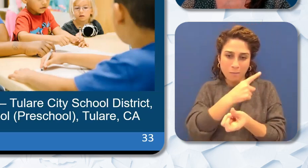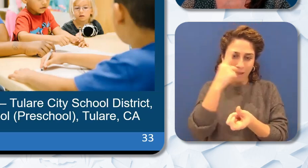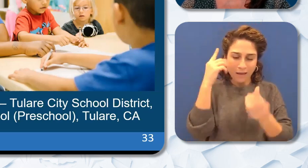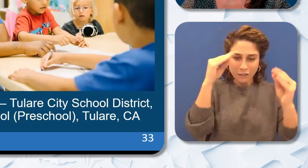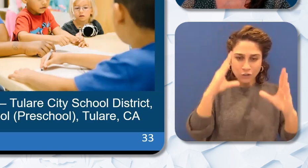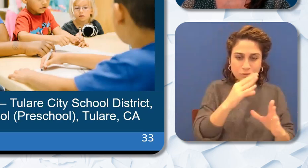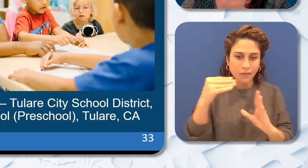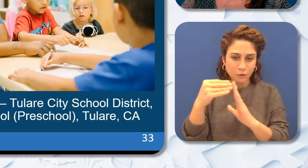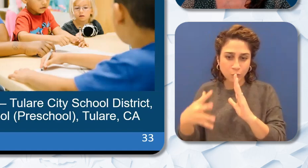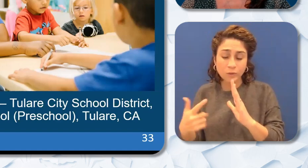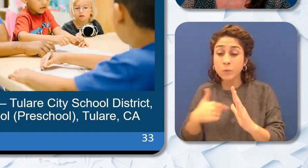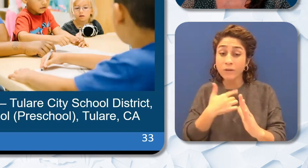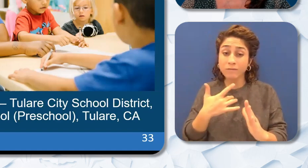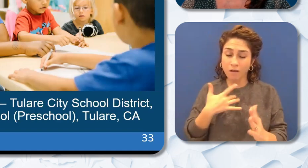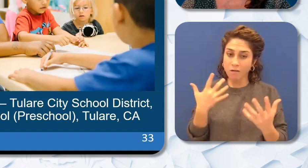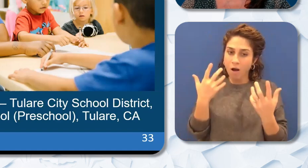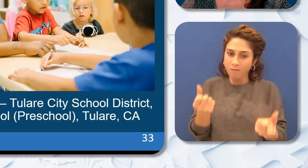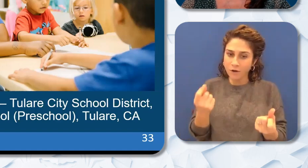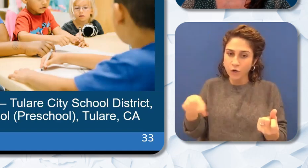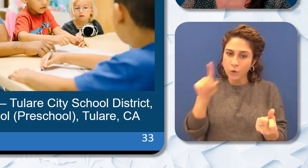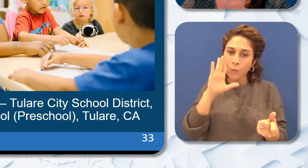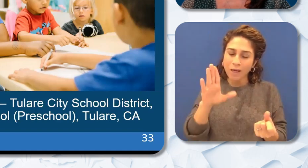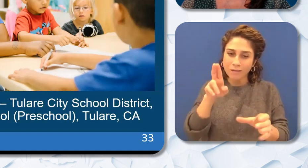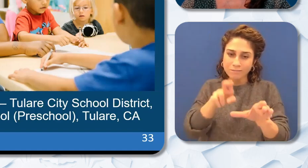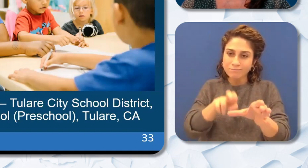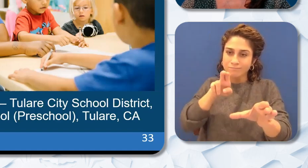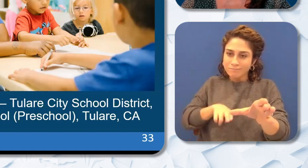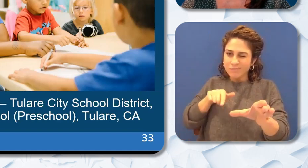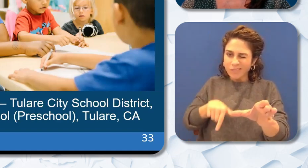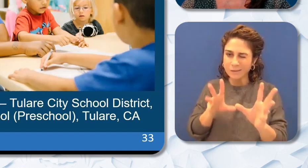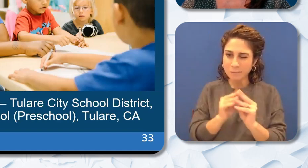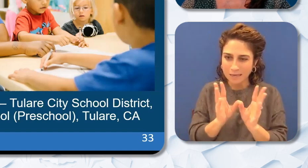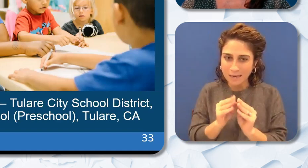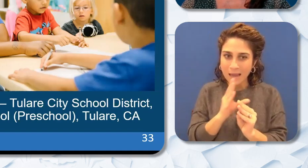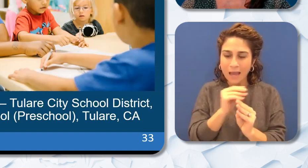you leave us this evening and you will continue your journey of creating more diverse teaching